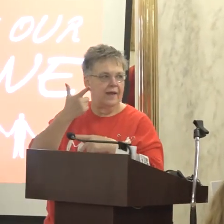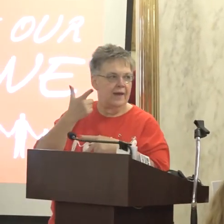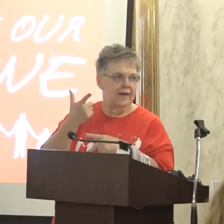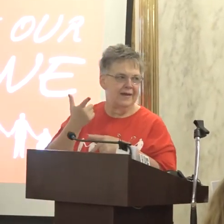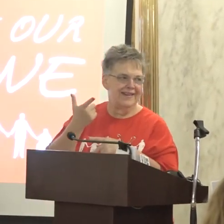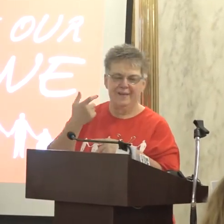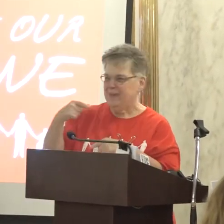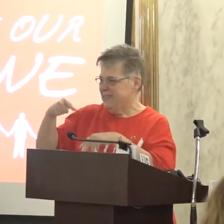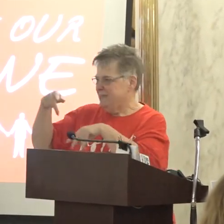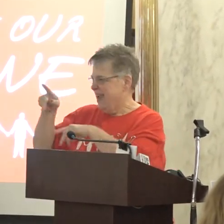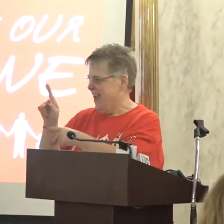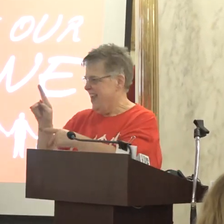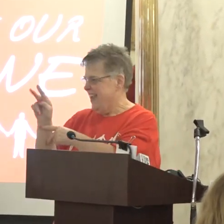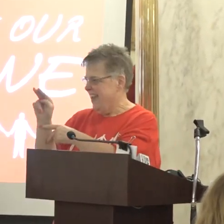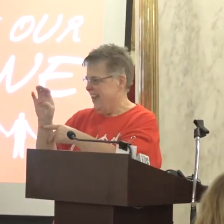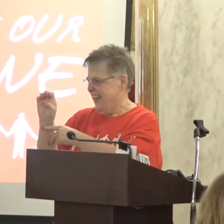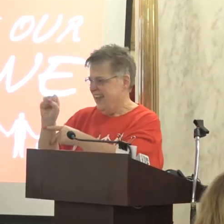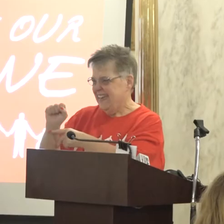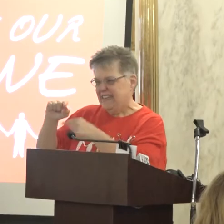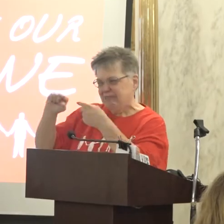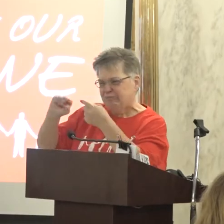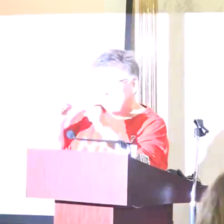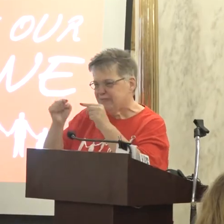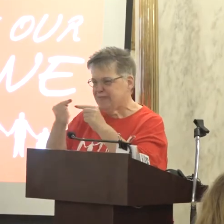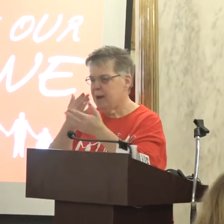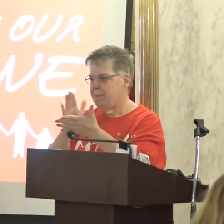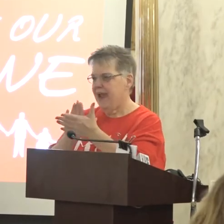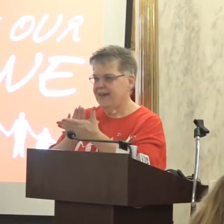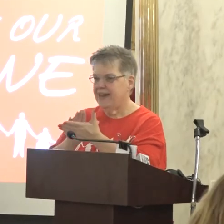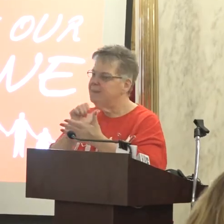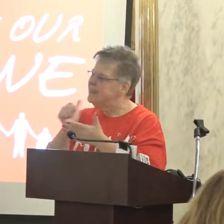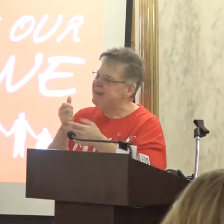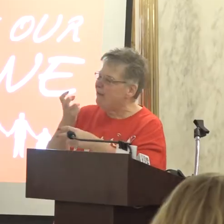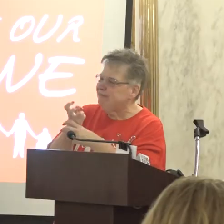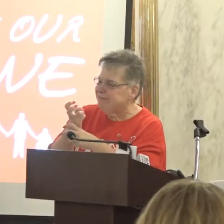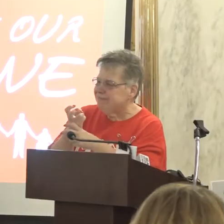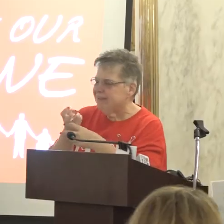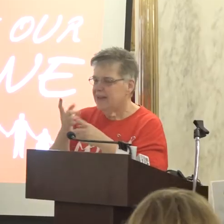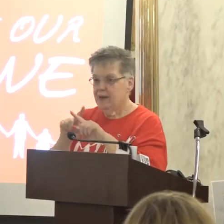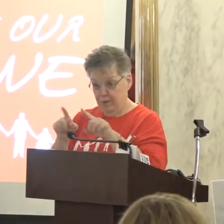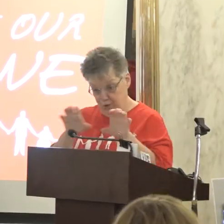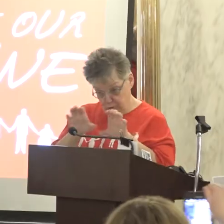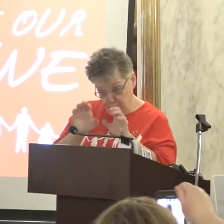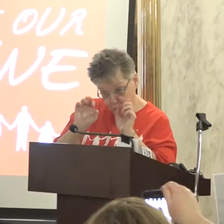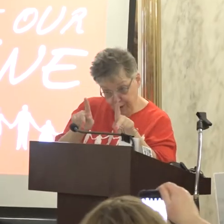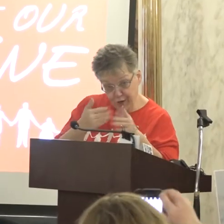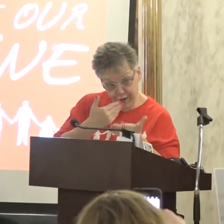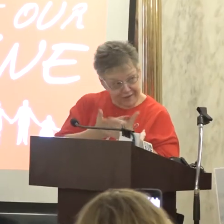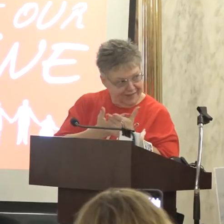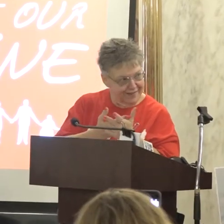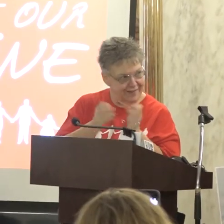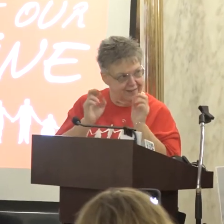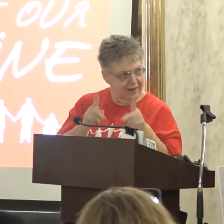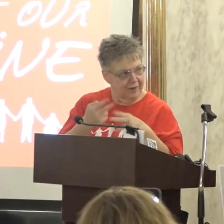My knee is hurting real bad But it's not too bad Are you doing good okay what's your name